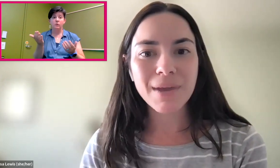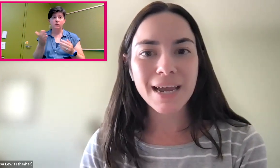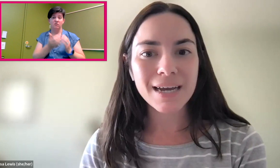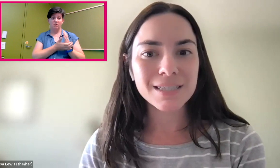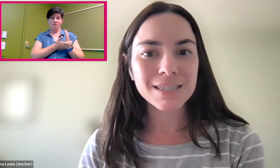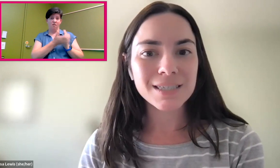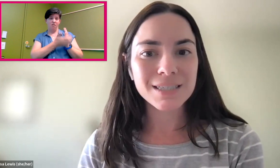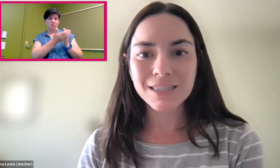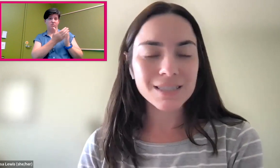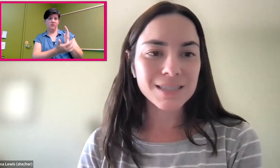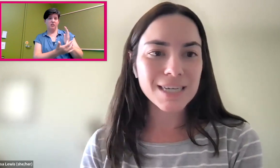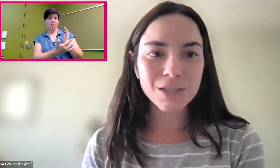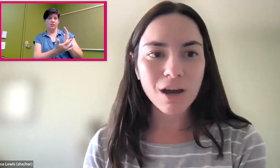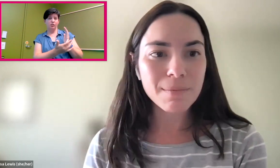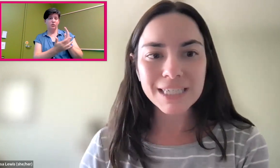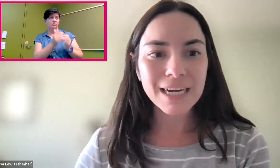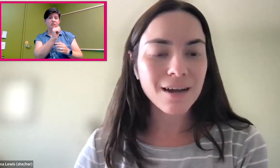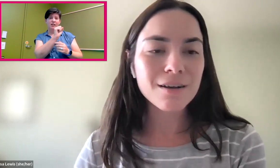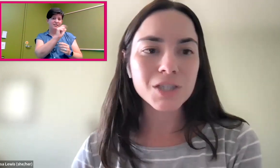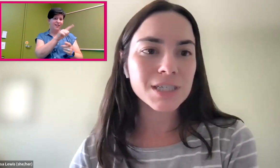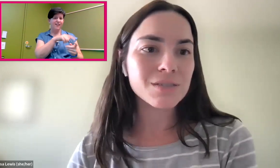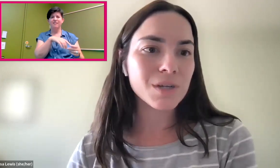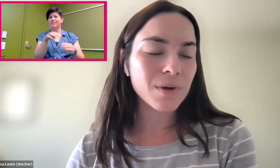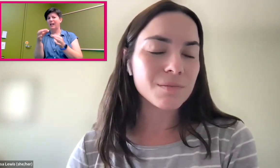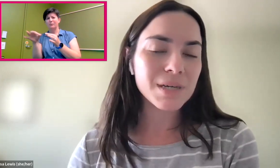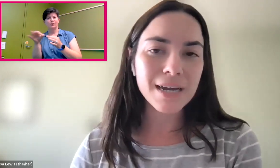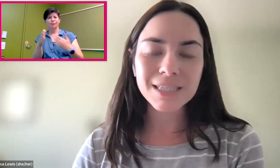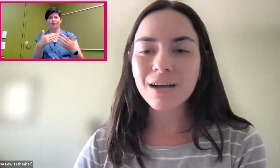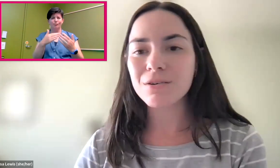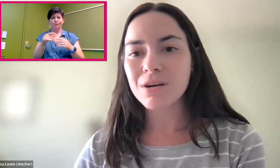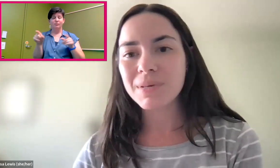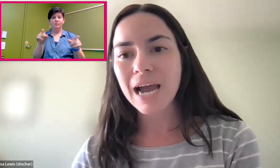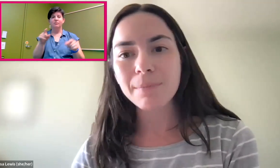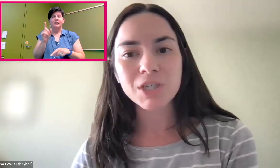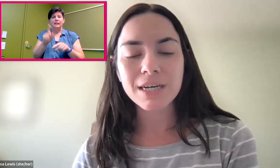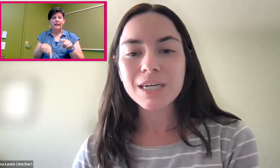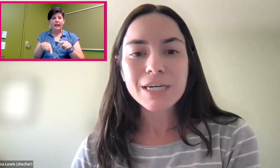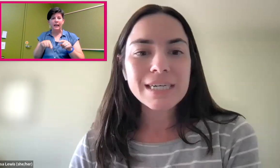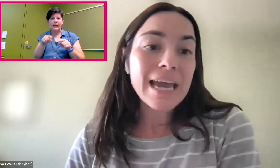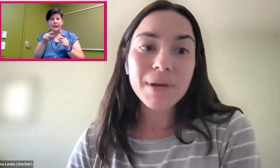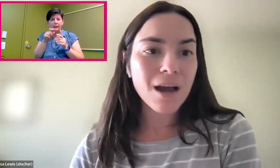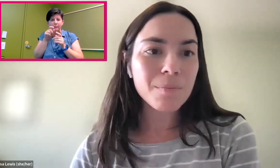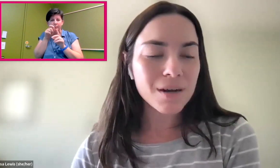and these automated technologies, whether it be ASL or captioning, can't pick up